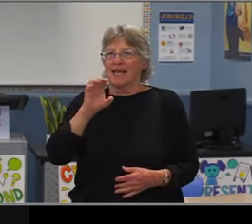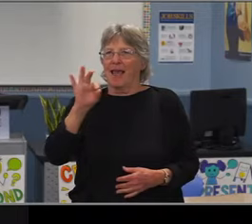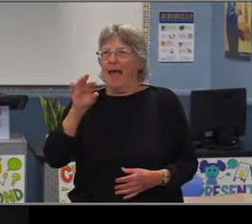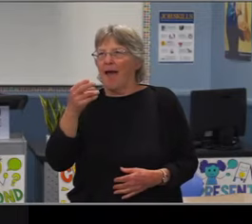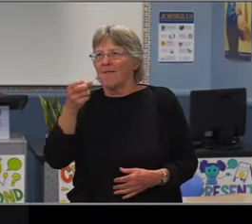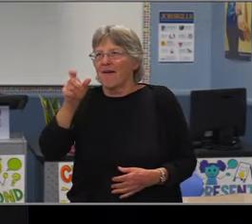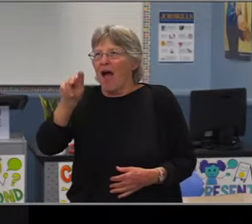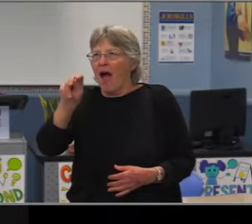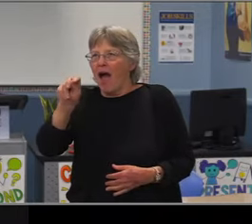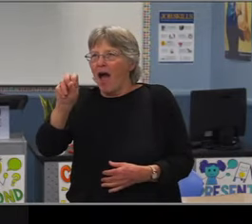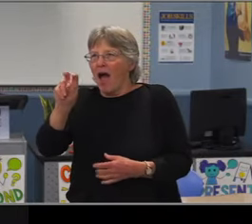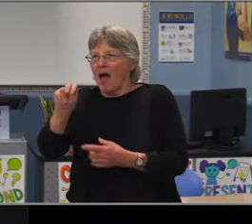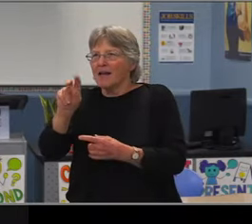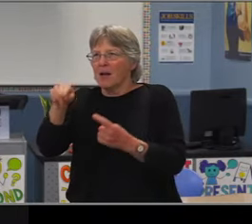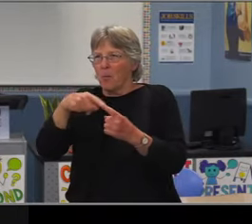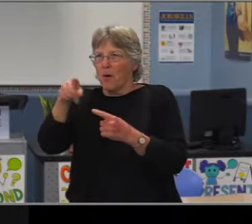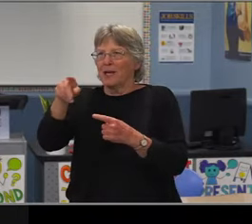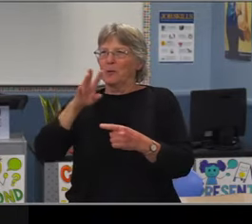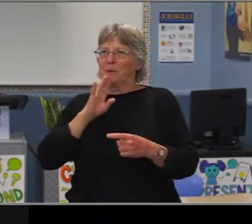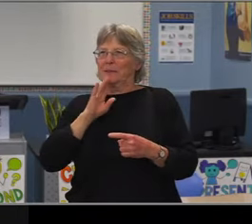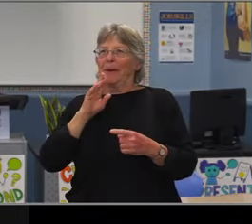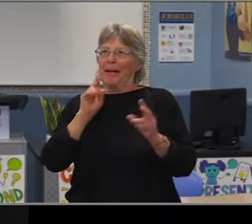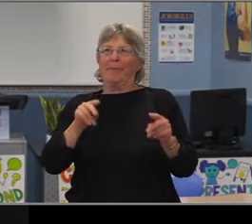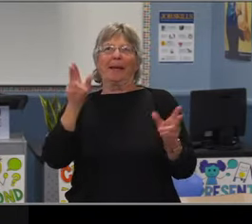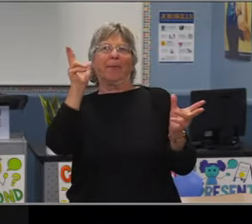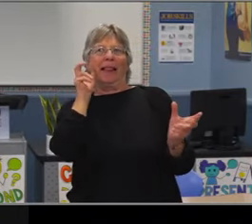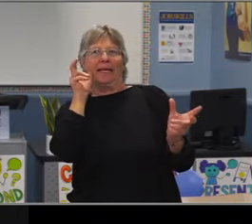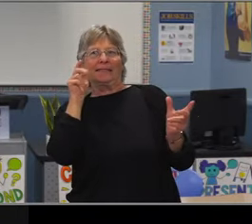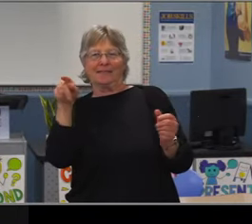the most gracious, gracious words, I'm overwhelmed.